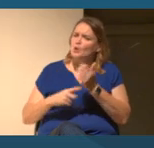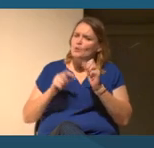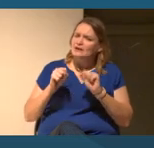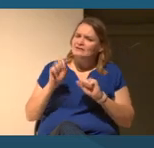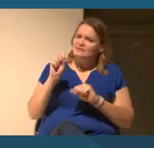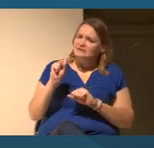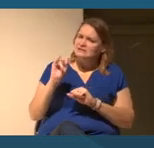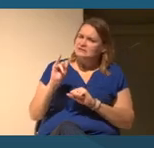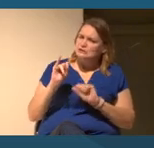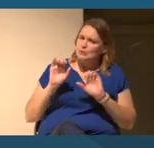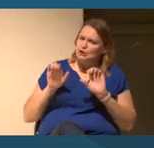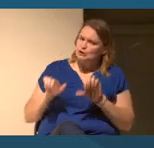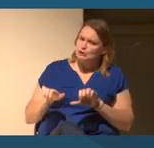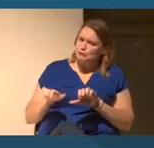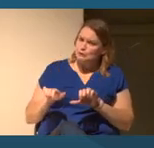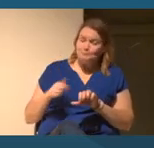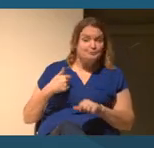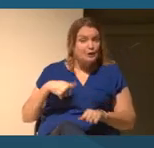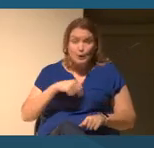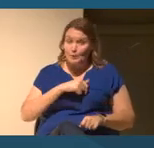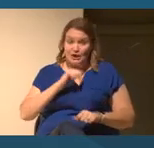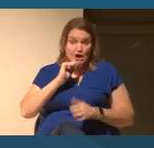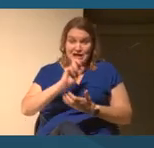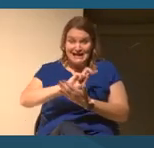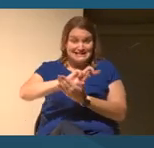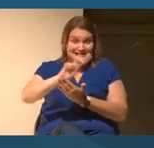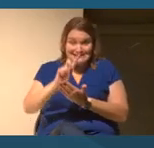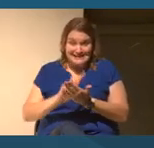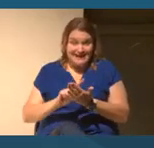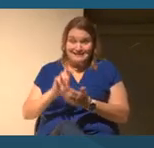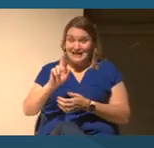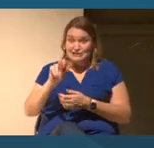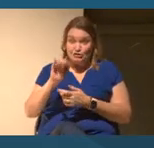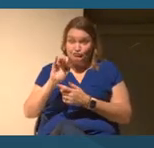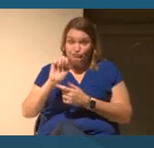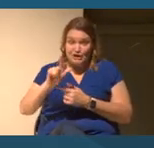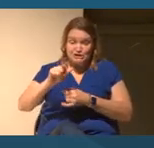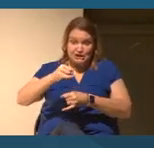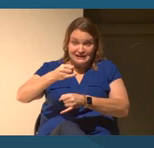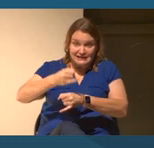And we are not designed as a racial institute or a place of resolution.